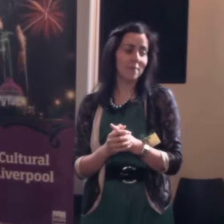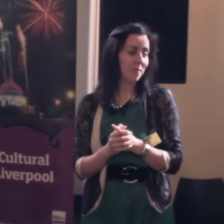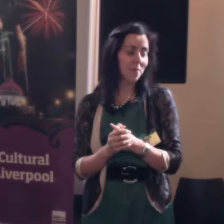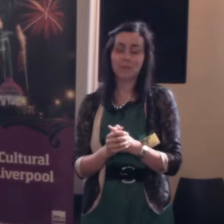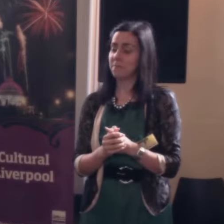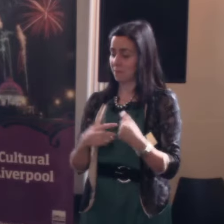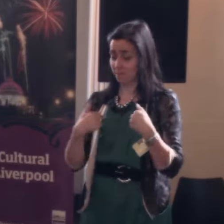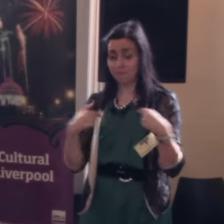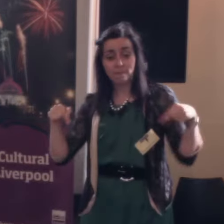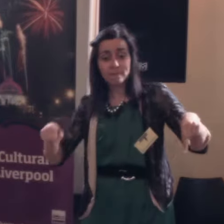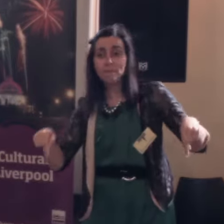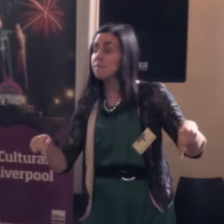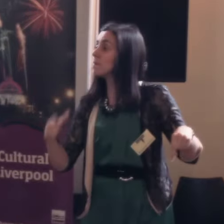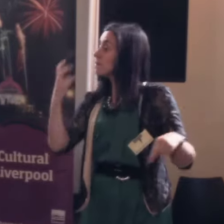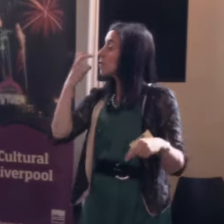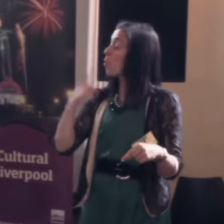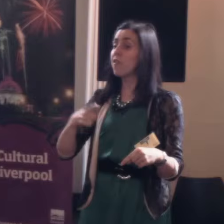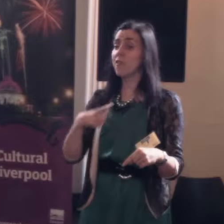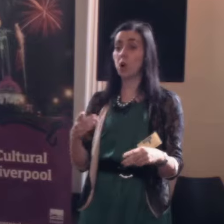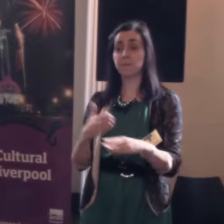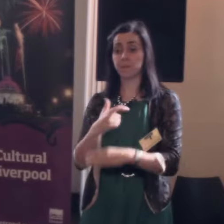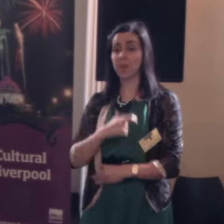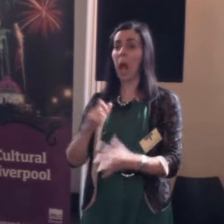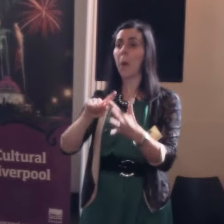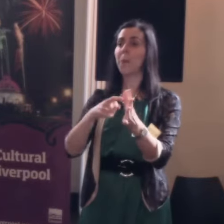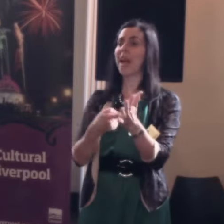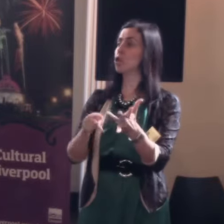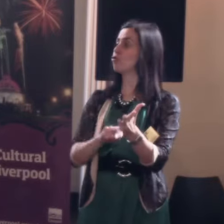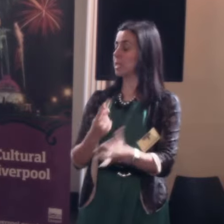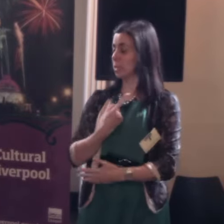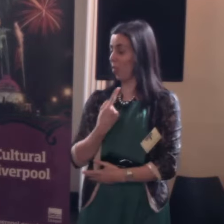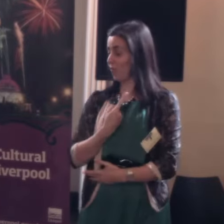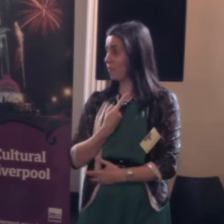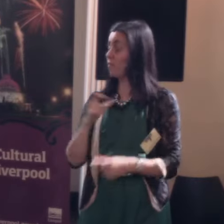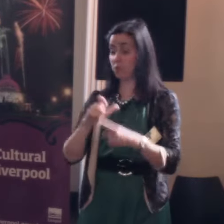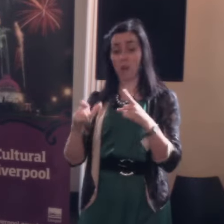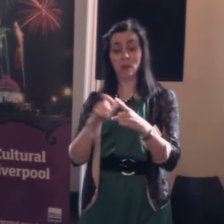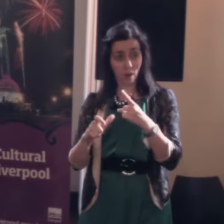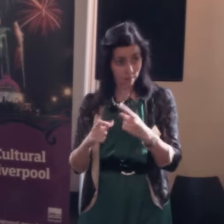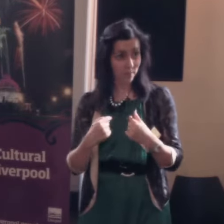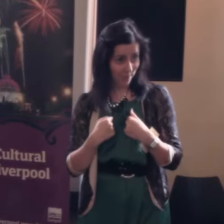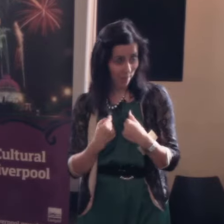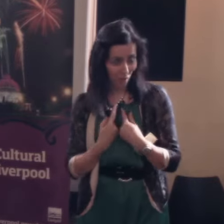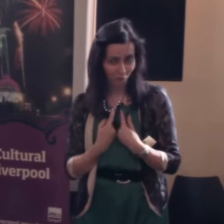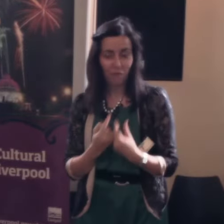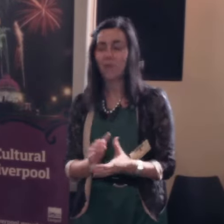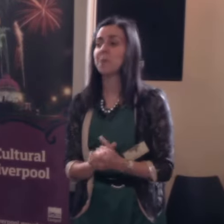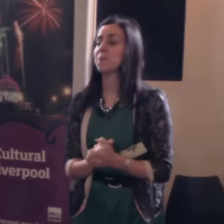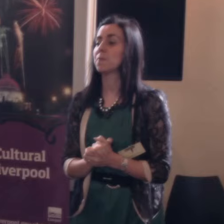I'm here tonight in my capacity as patron of DaDa, and, I began to wonder